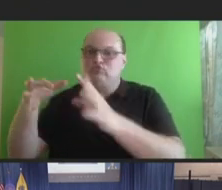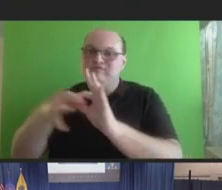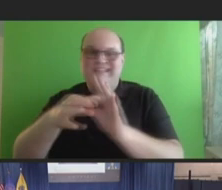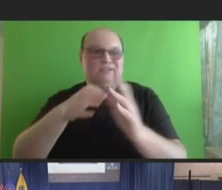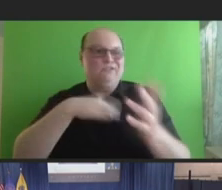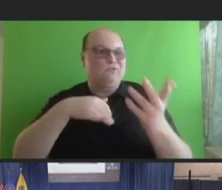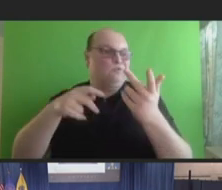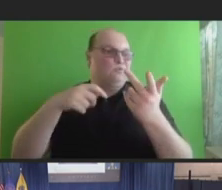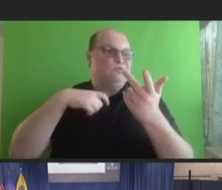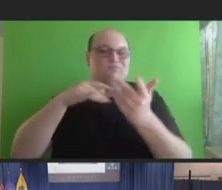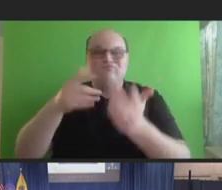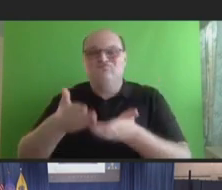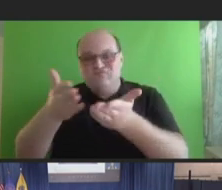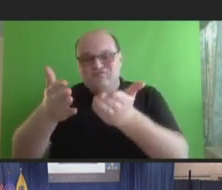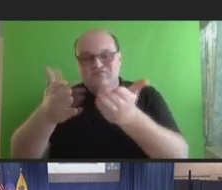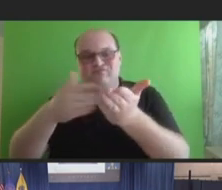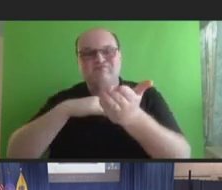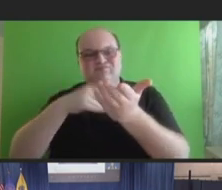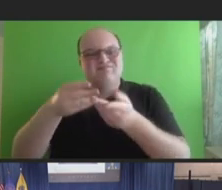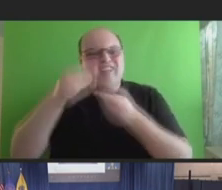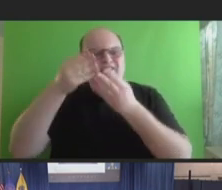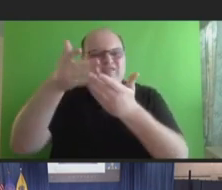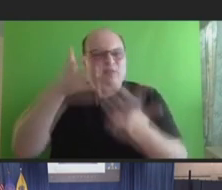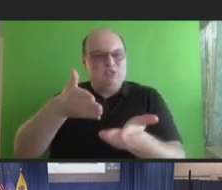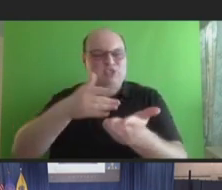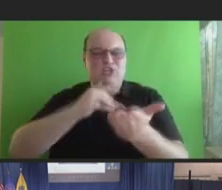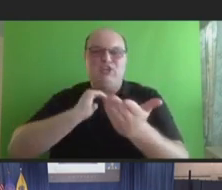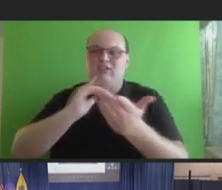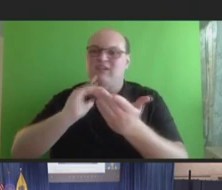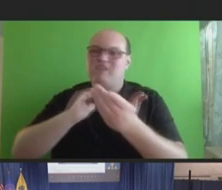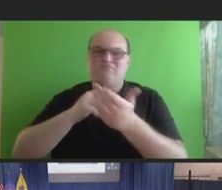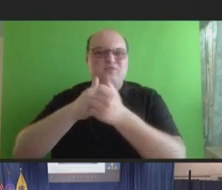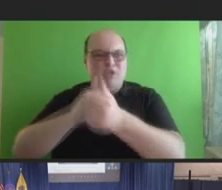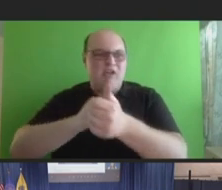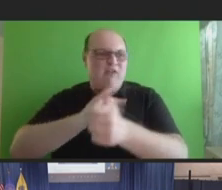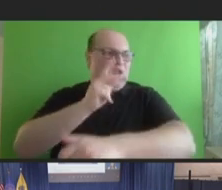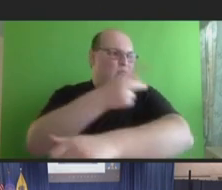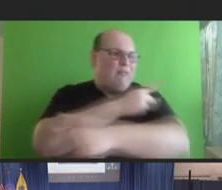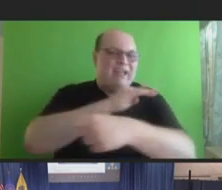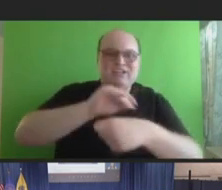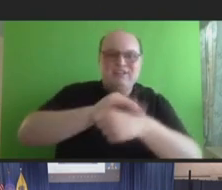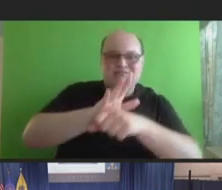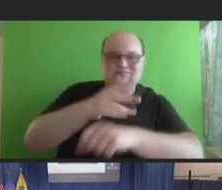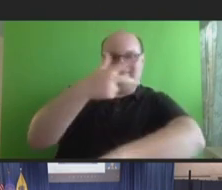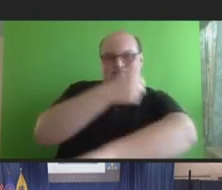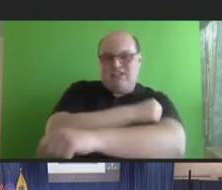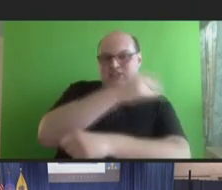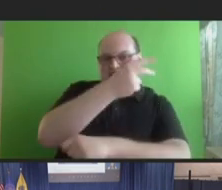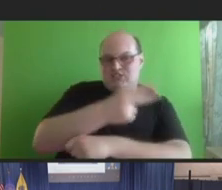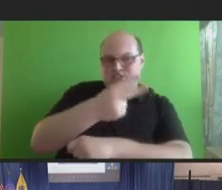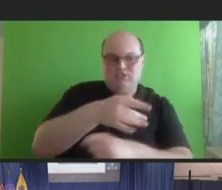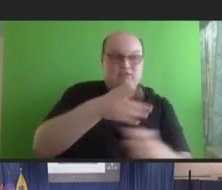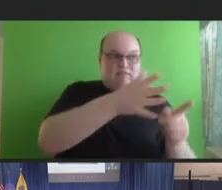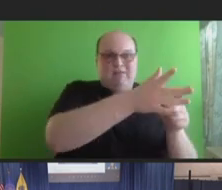these recommendations that walk through a patient's vaccination history. The specific